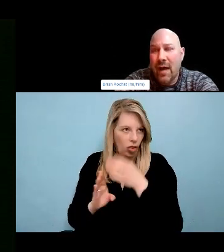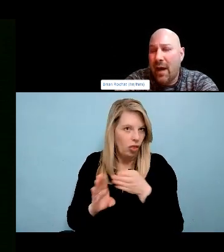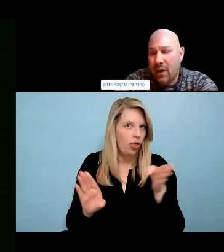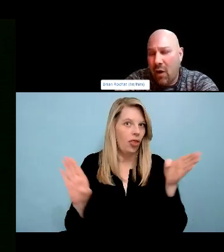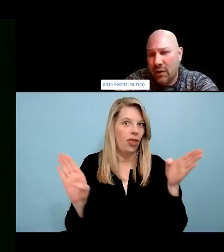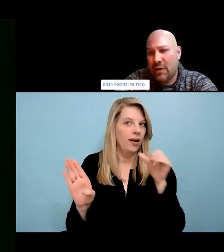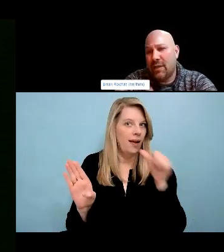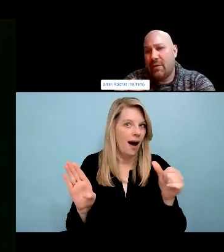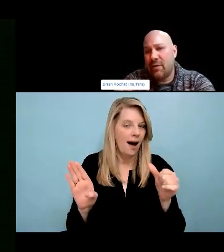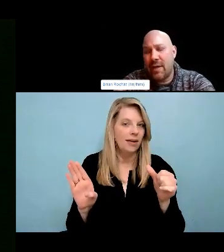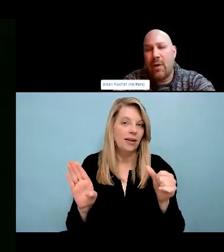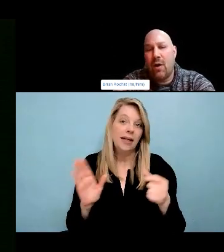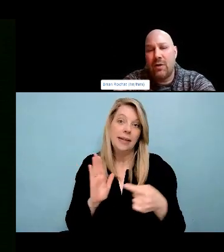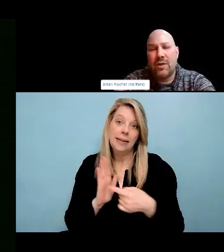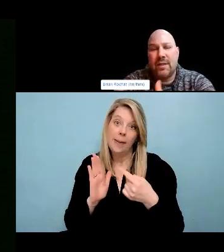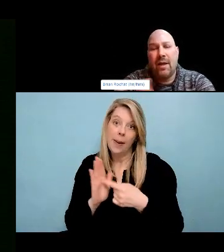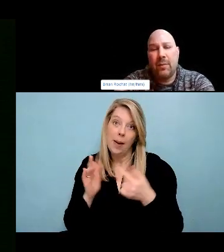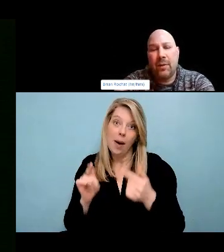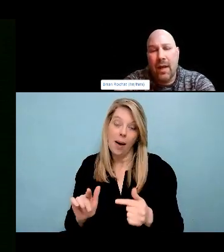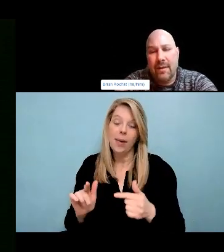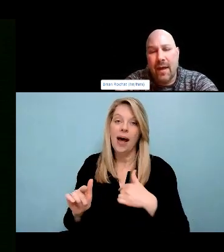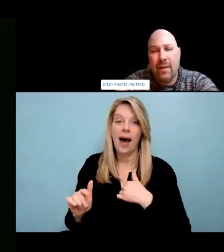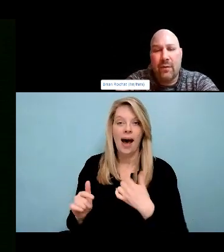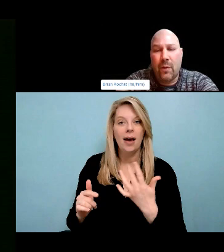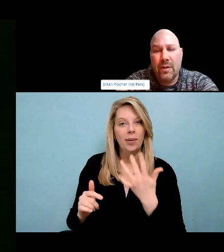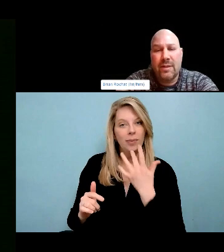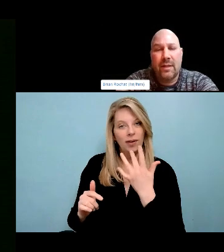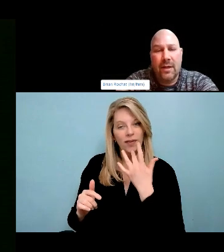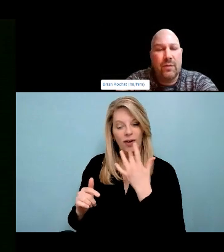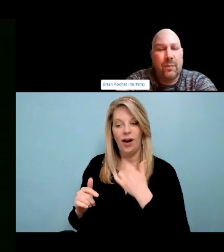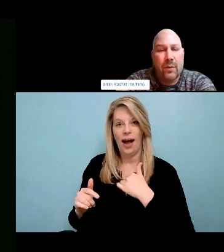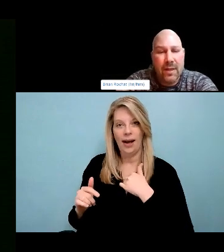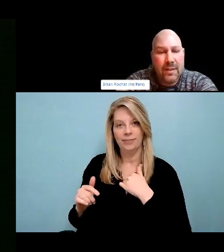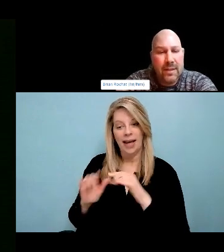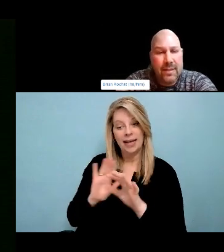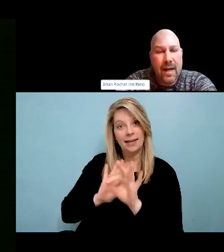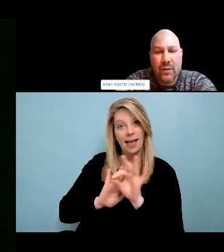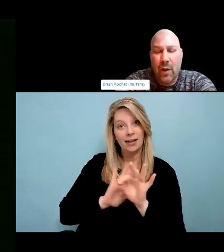Recognizing that my ancestors have We're both complicit as well as participated in the colonial